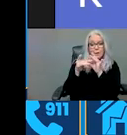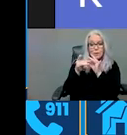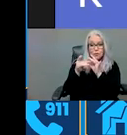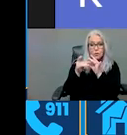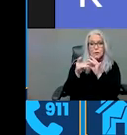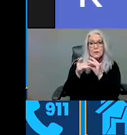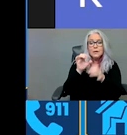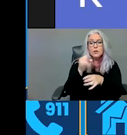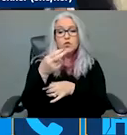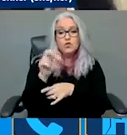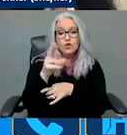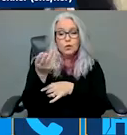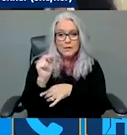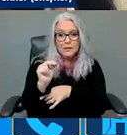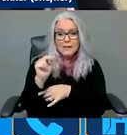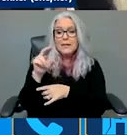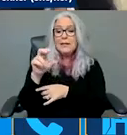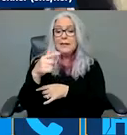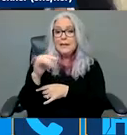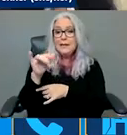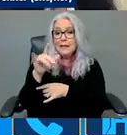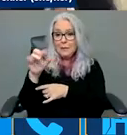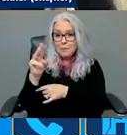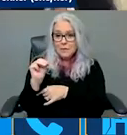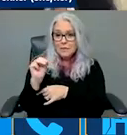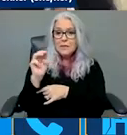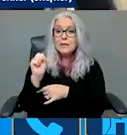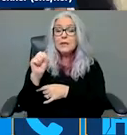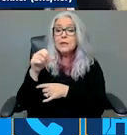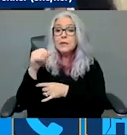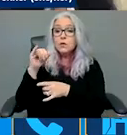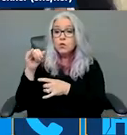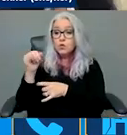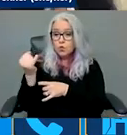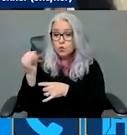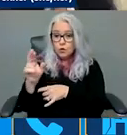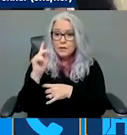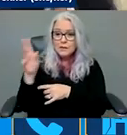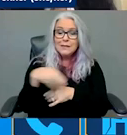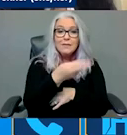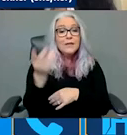Sherman Gillums, Jr., is joining us to give a presentation on director's intent. He has been at the